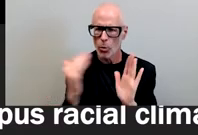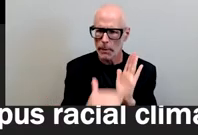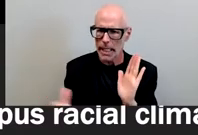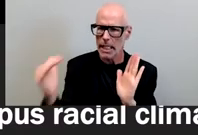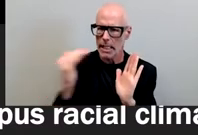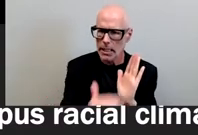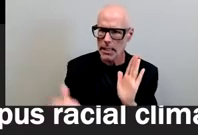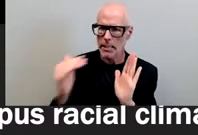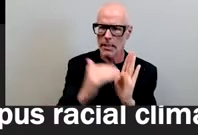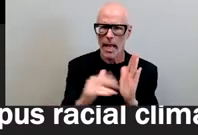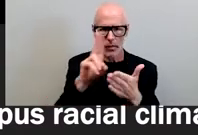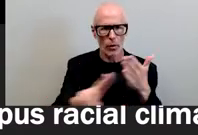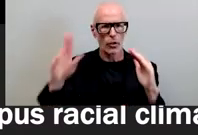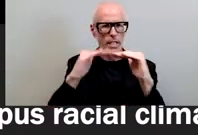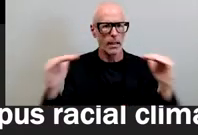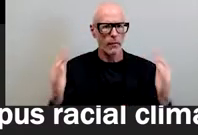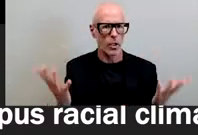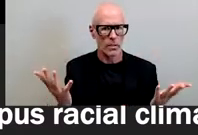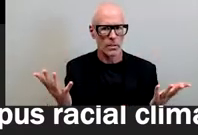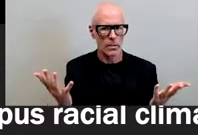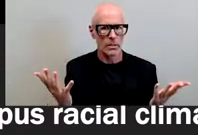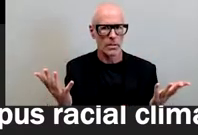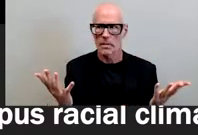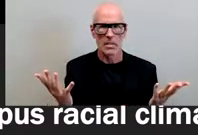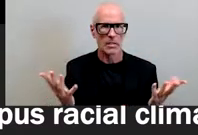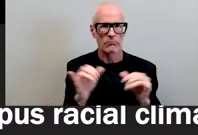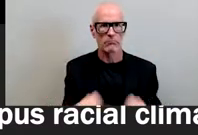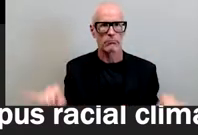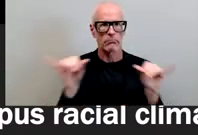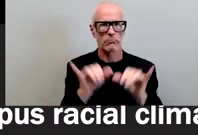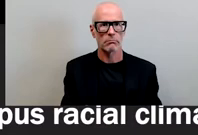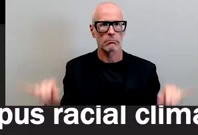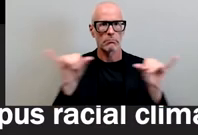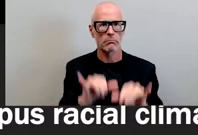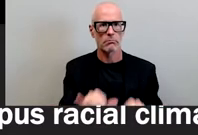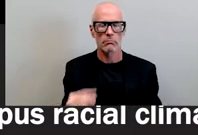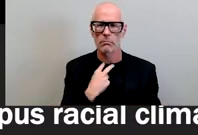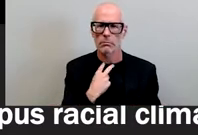at the university we're going nowhere fast in achieving racial equity and we're